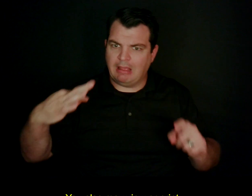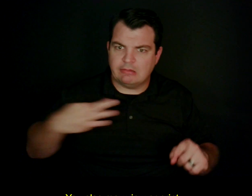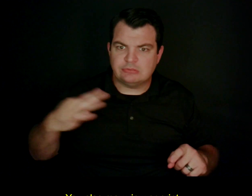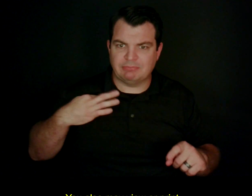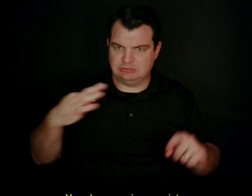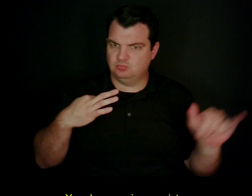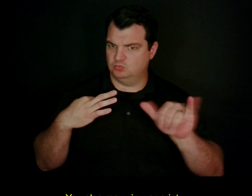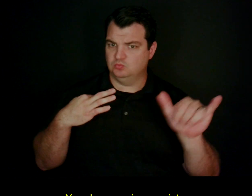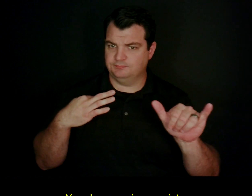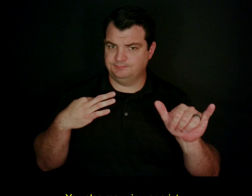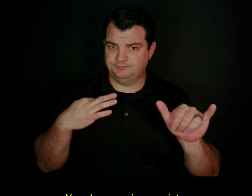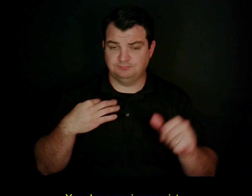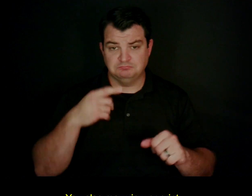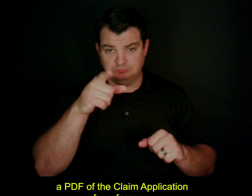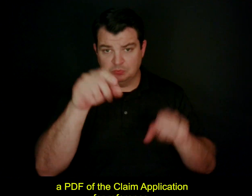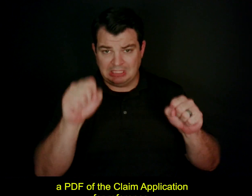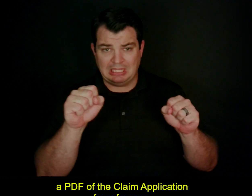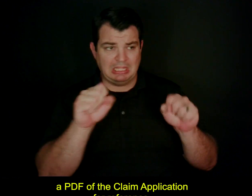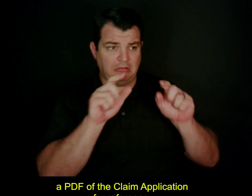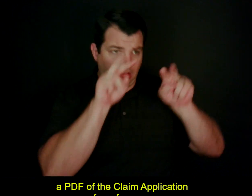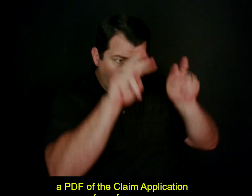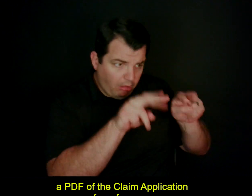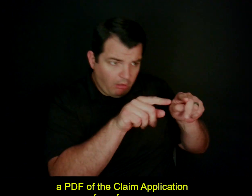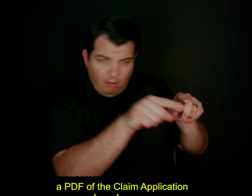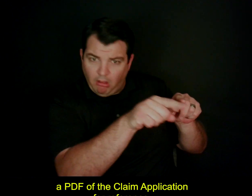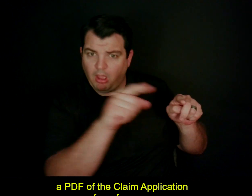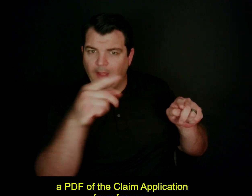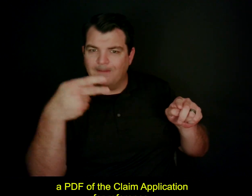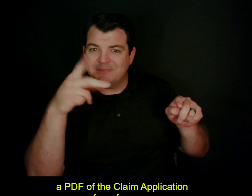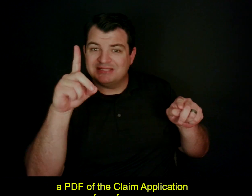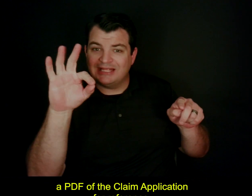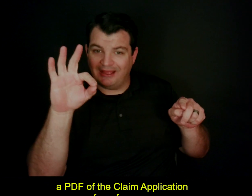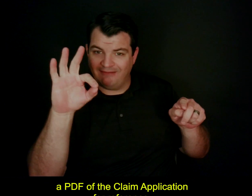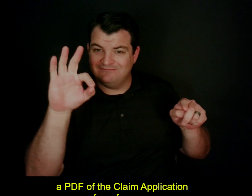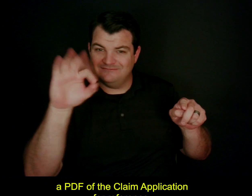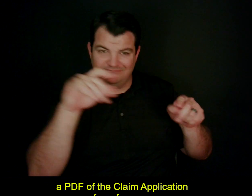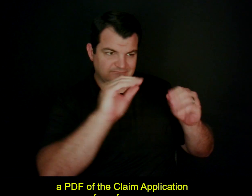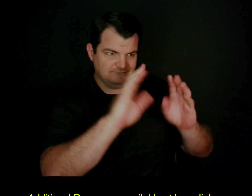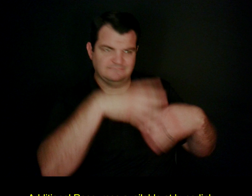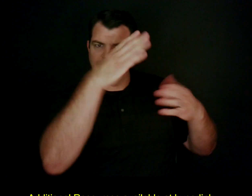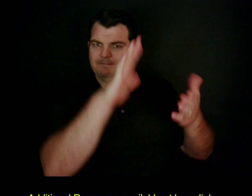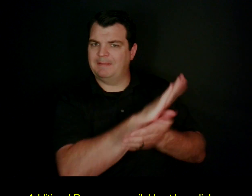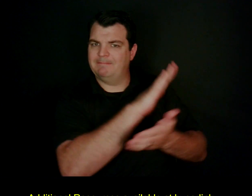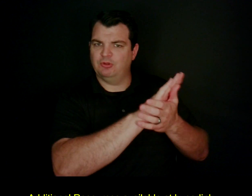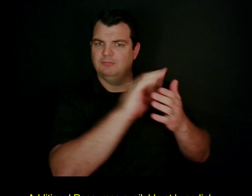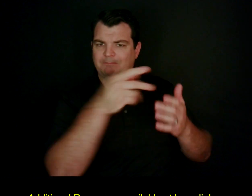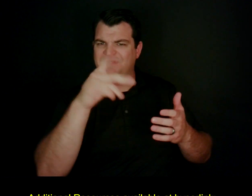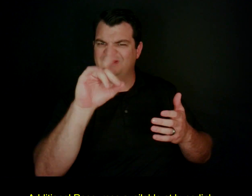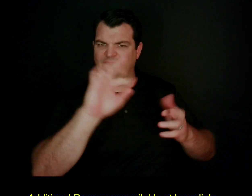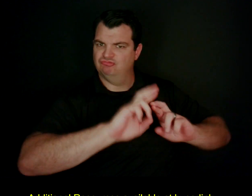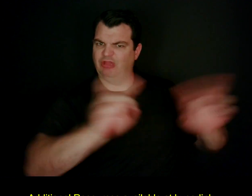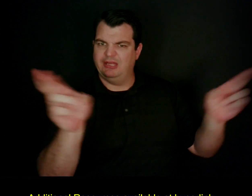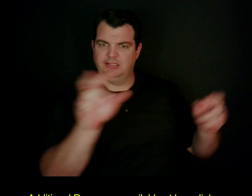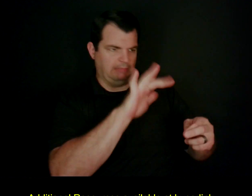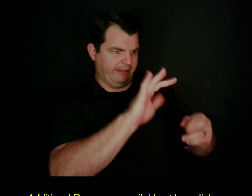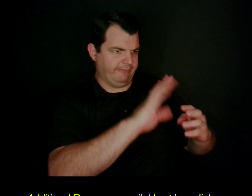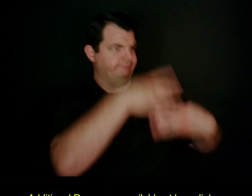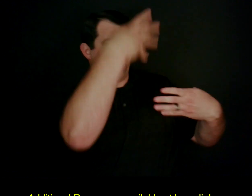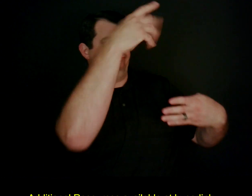You also may view or print a PDF of the Claim Application for reference. Additional Resources available at hyperlink: